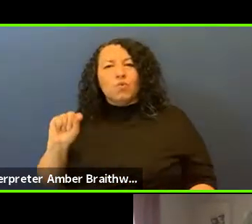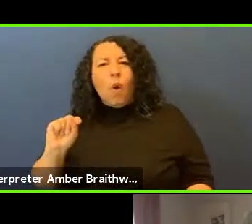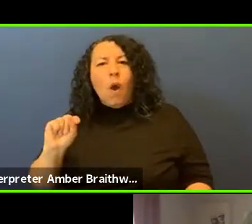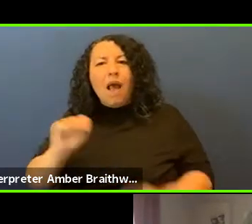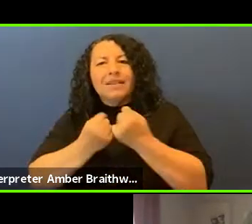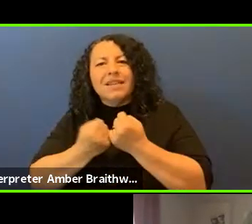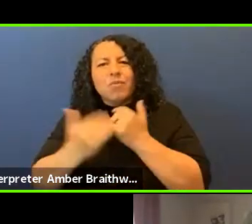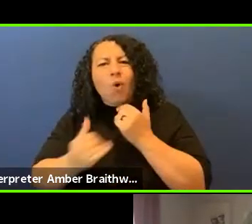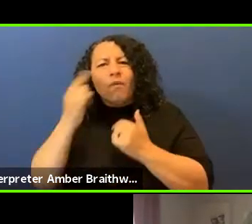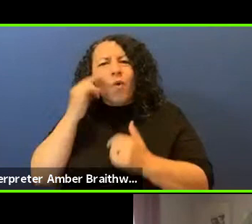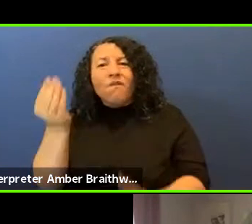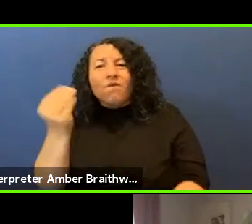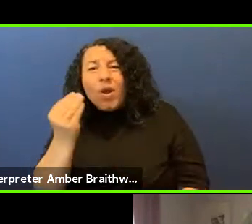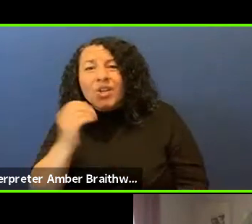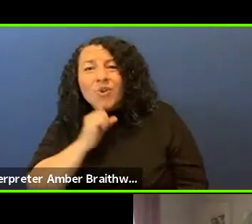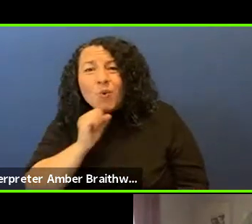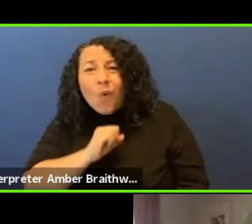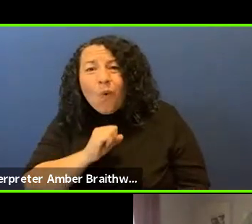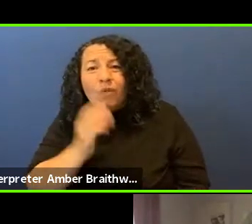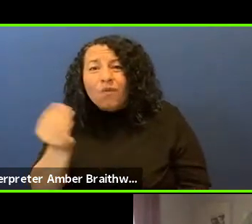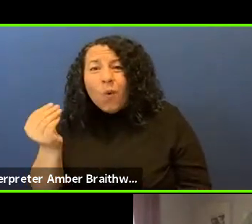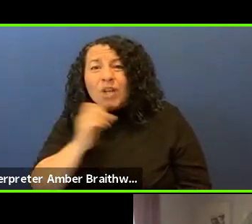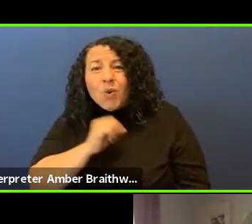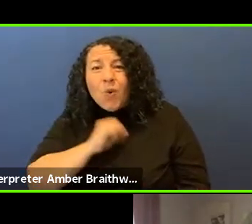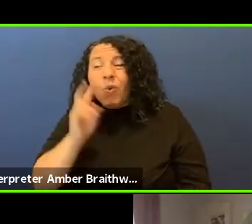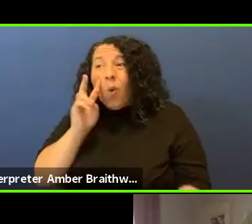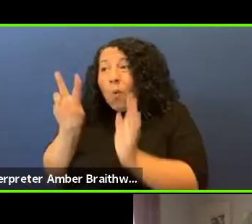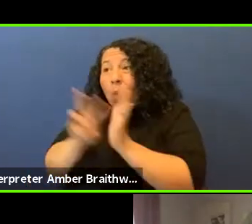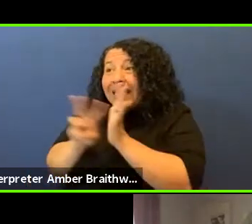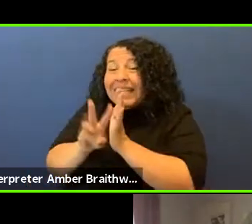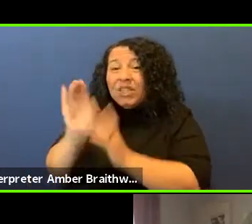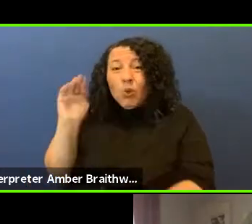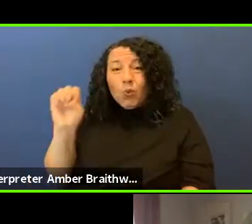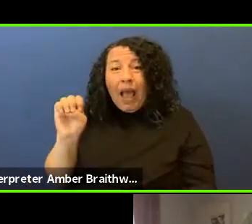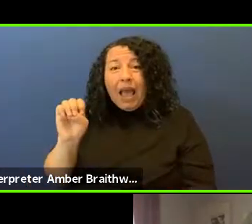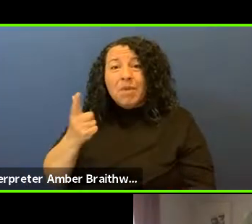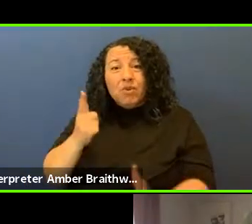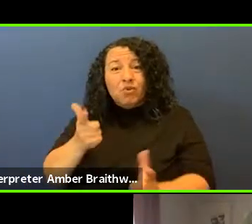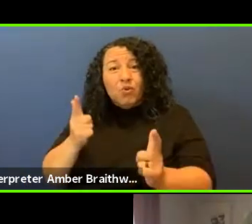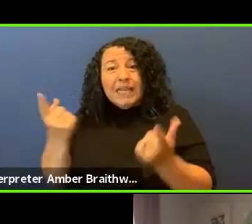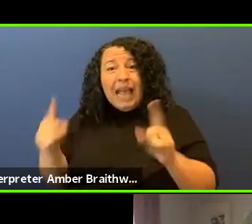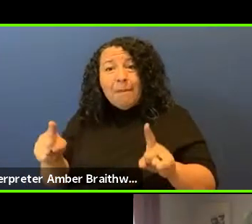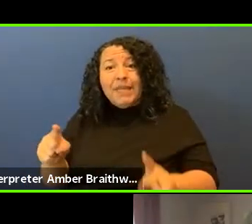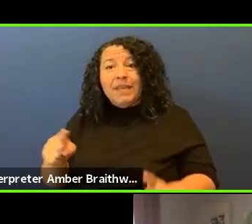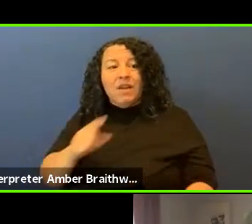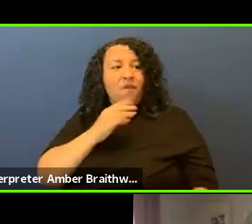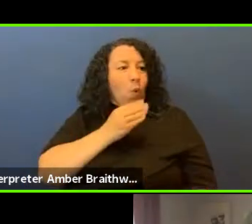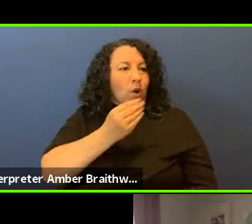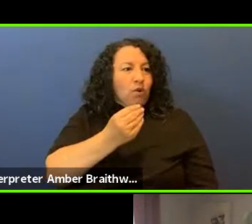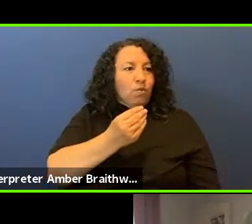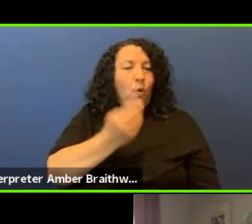in a home who was merely a witness to a crime - to a shooting that had taken place. Concurrent to this we have a number of